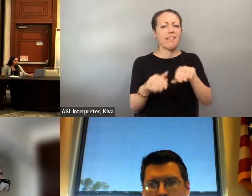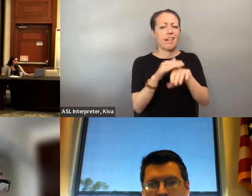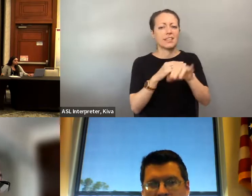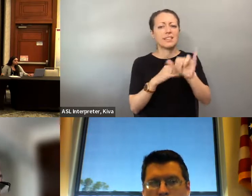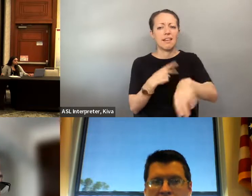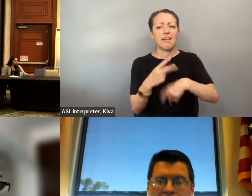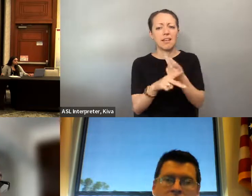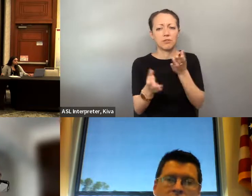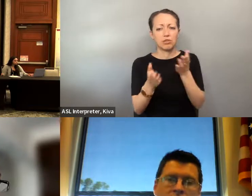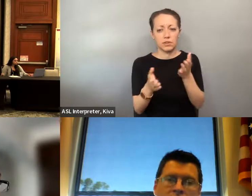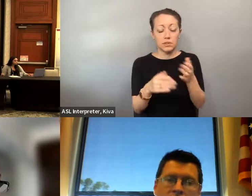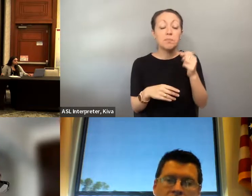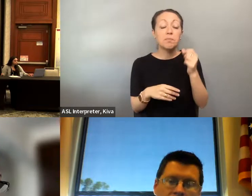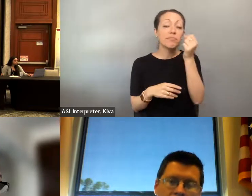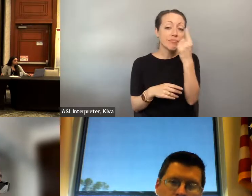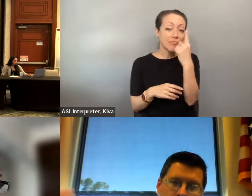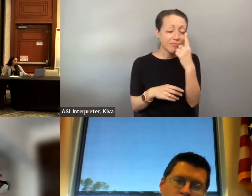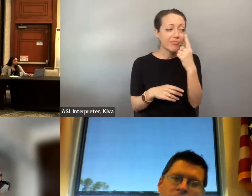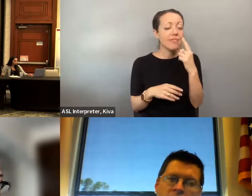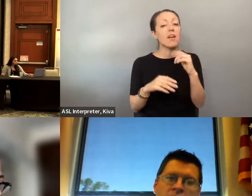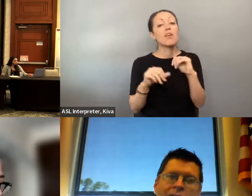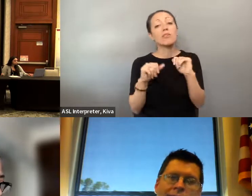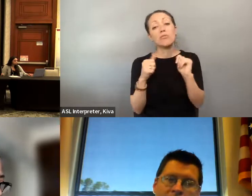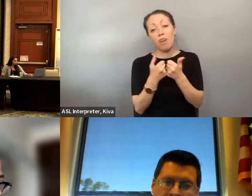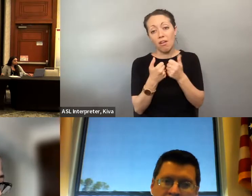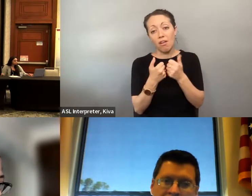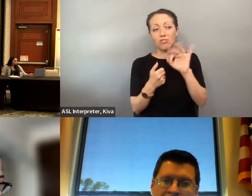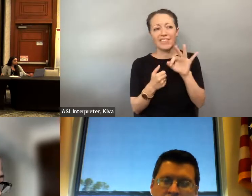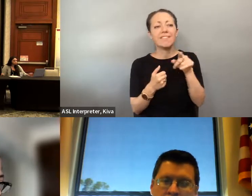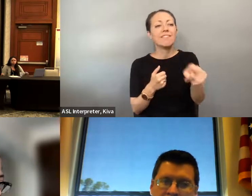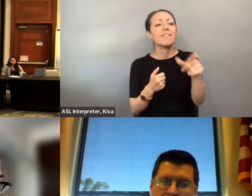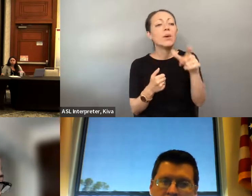opportunities for people who live within a metropolitan a metropolitan community. They can access those services.